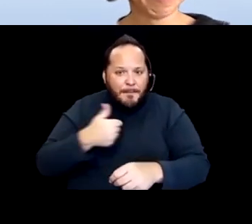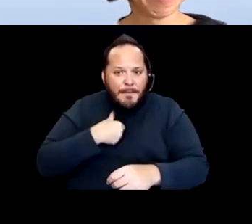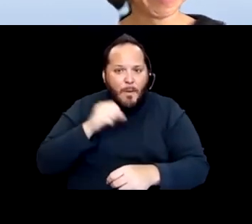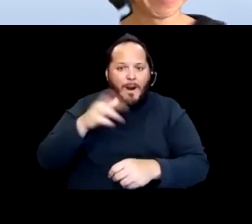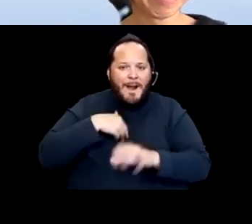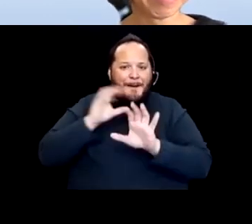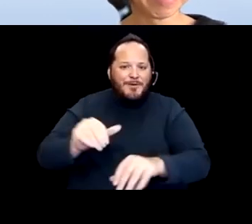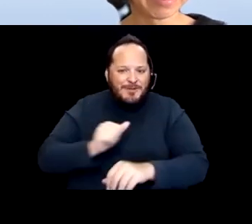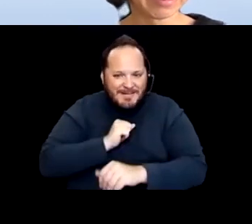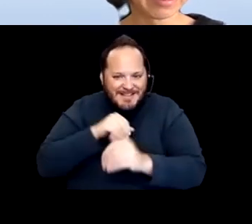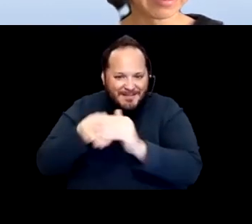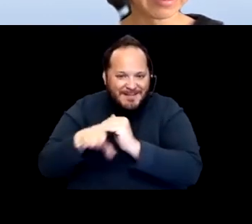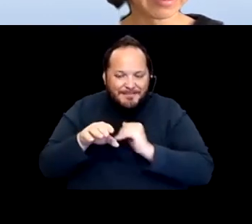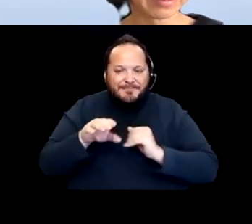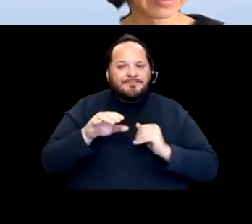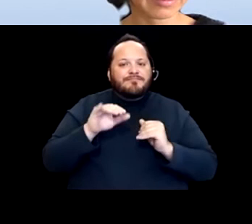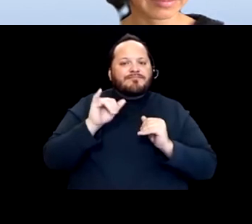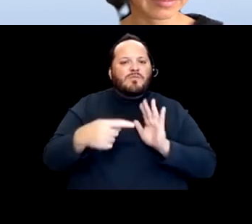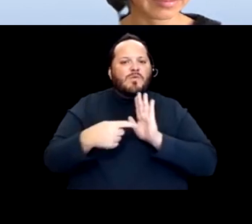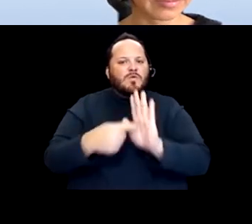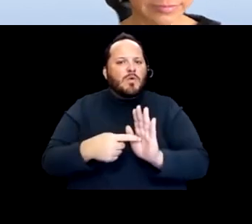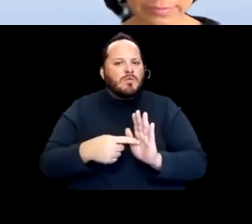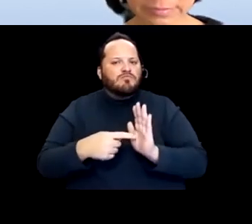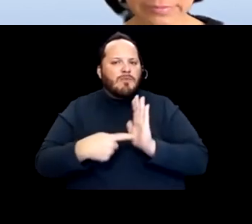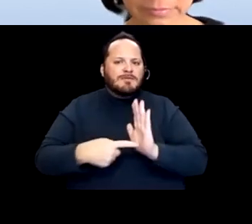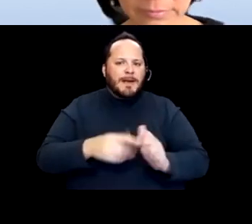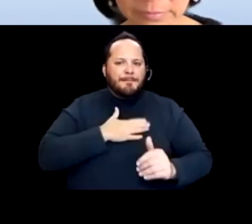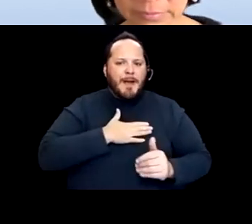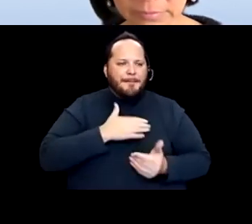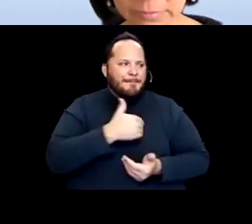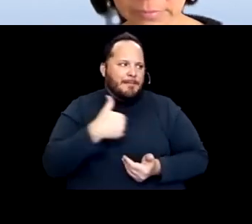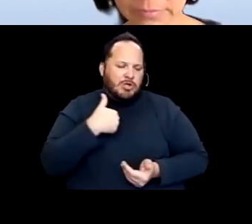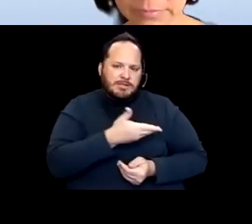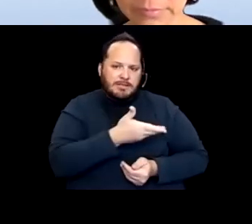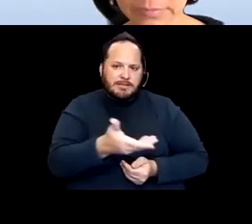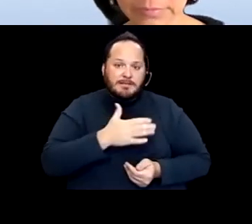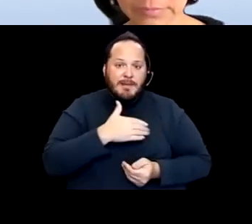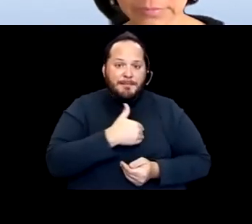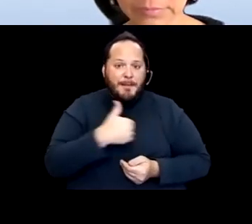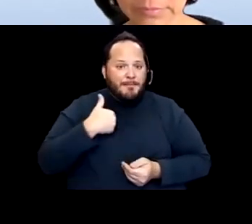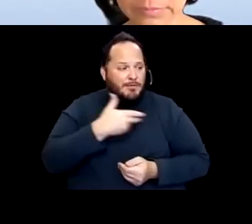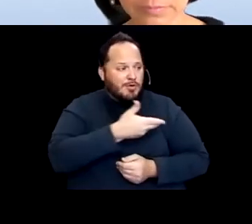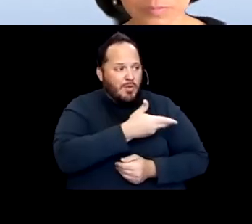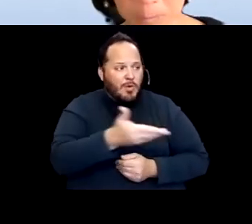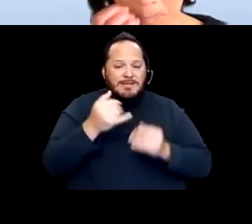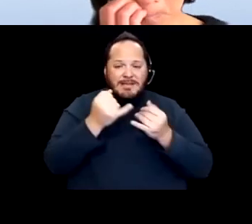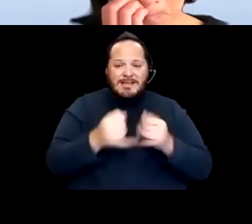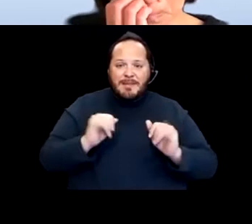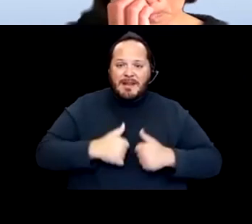Is representative of my membership. So my membership is made up of the independent living centers. And for those who are attending today